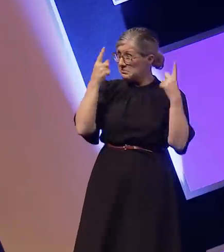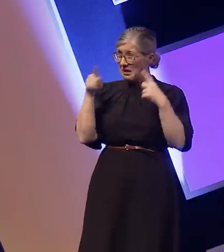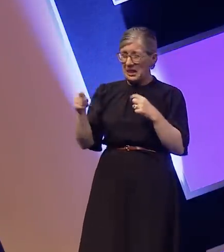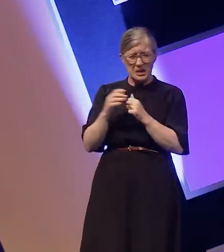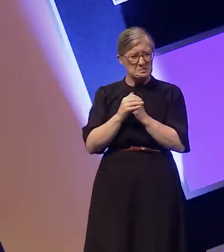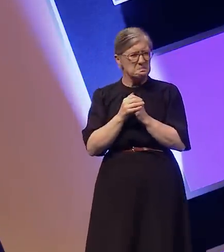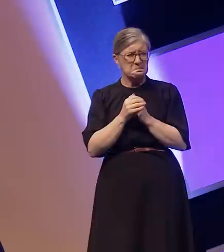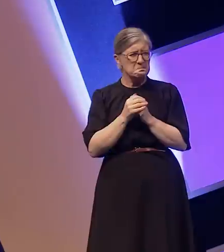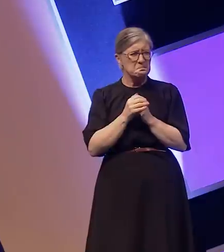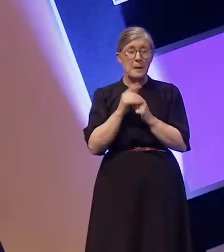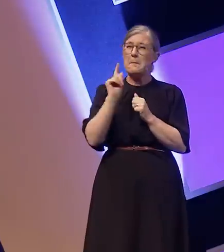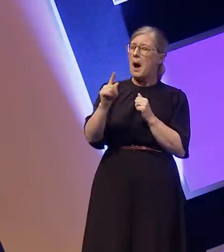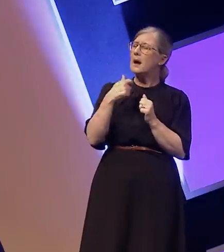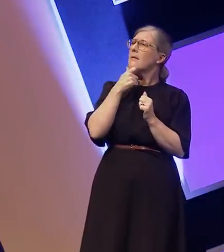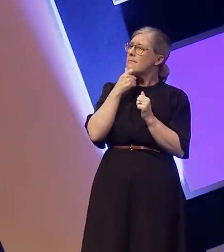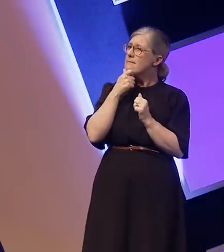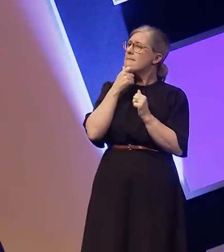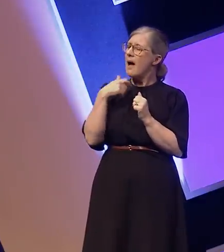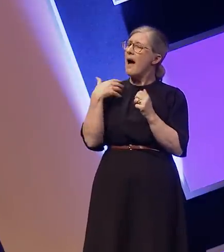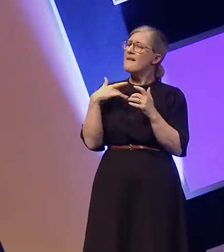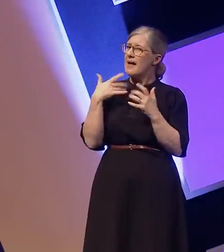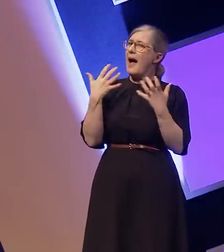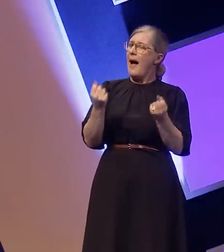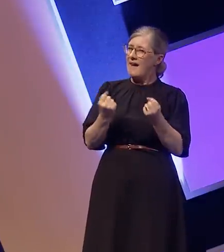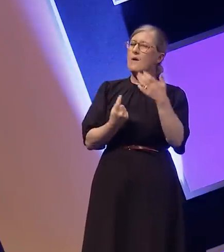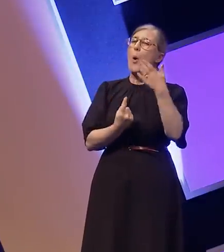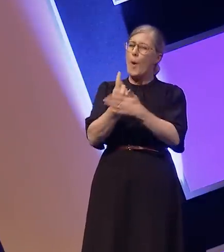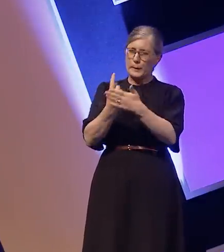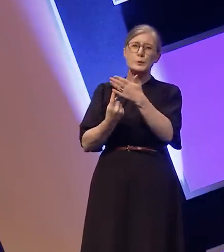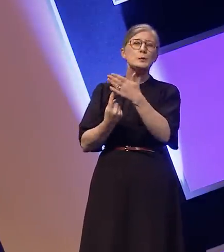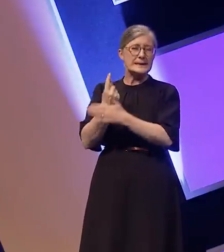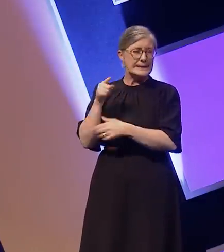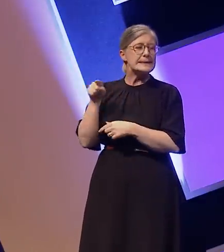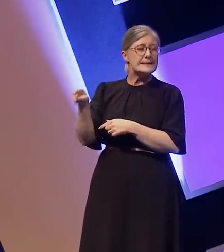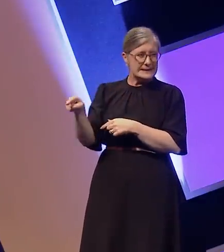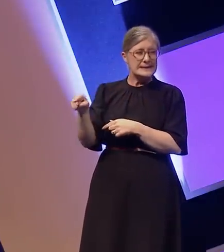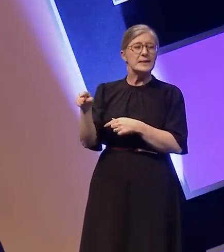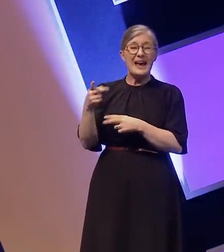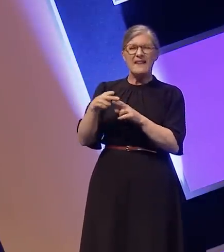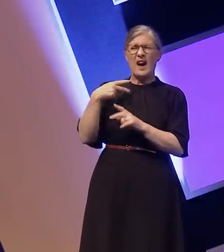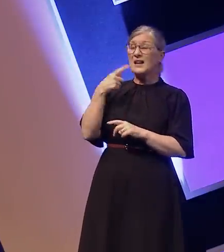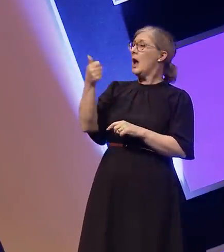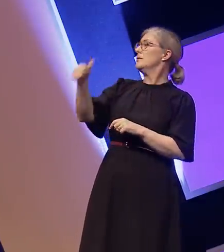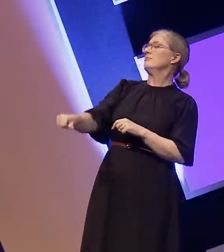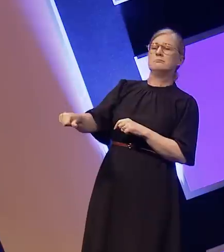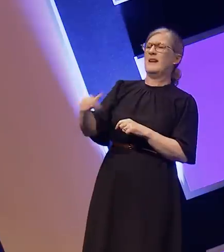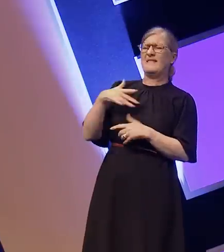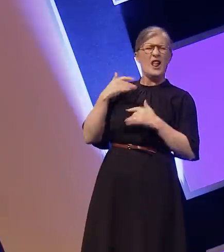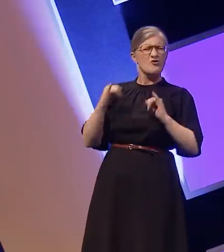however I could see that the opportunity was huge, and turning it down felt wrong. Saying no